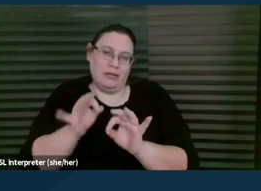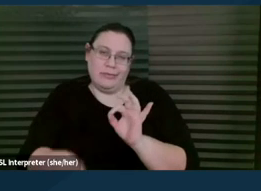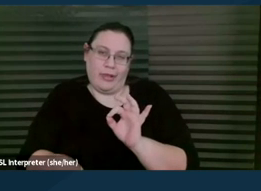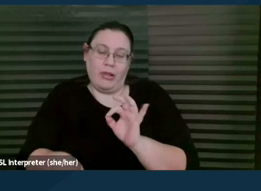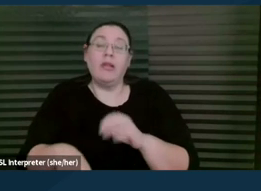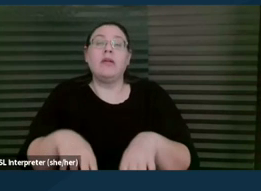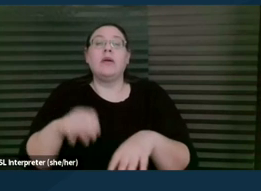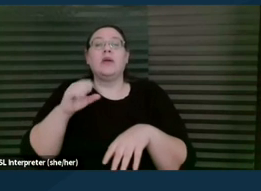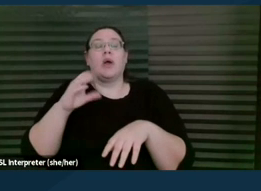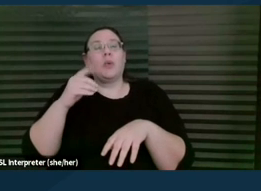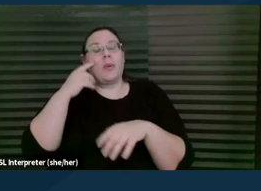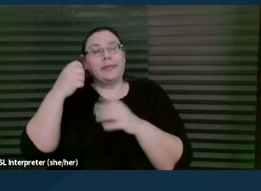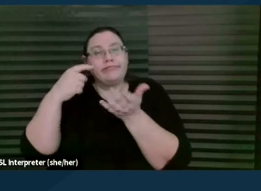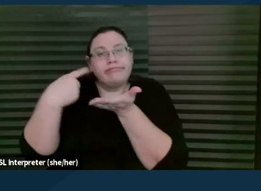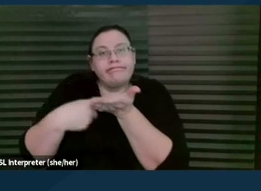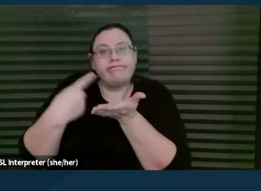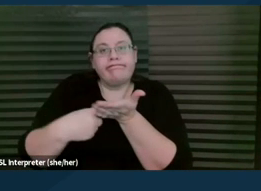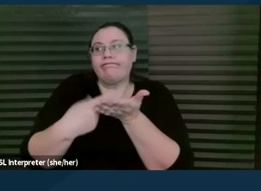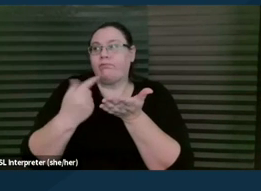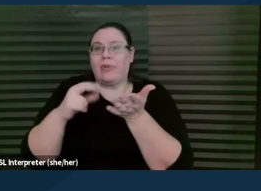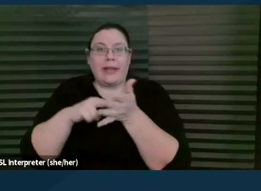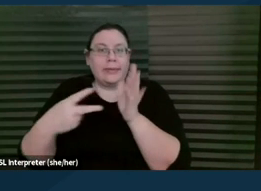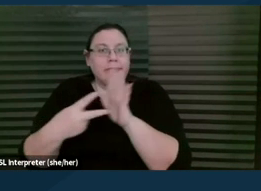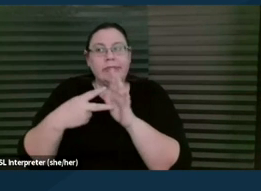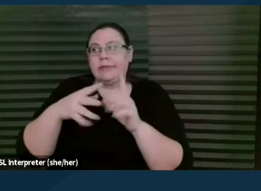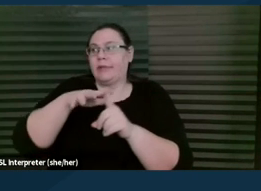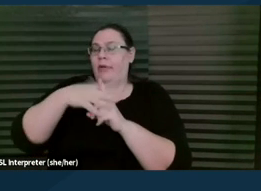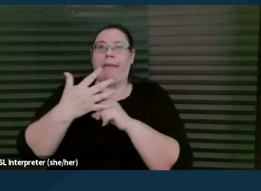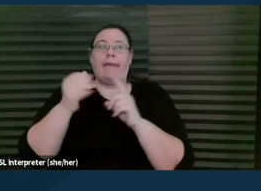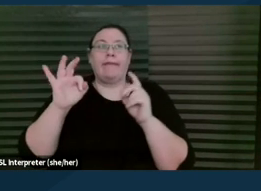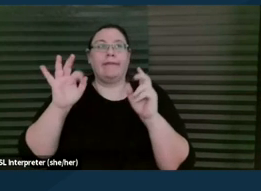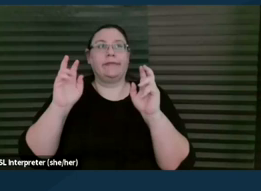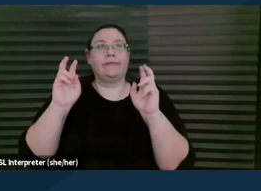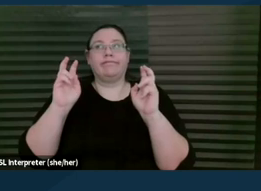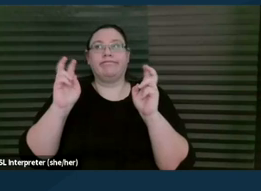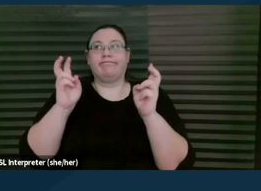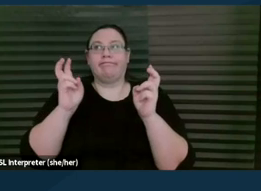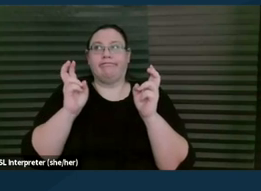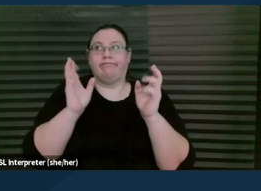start talking about what it means in the context of preparing legal instruments.